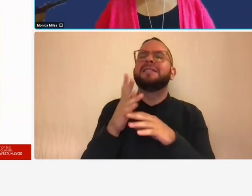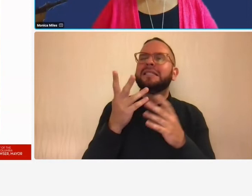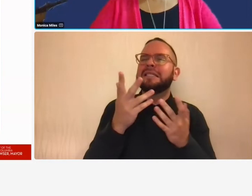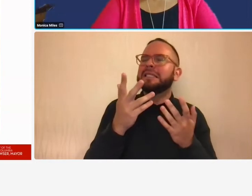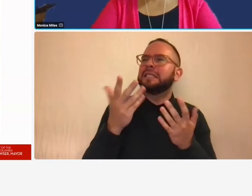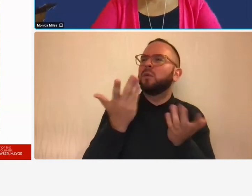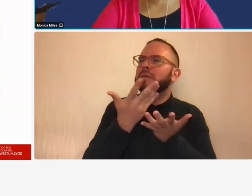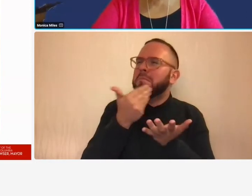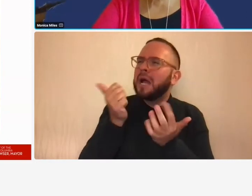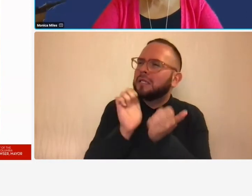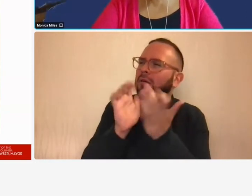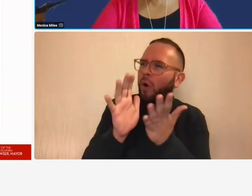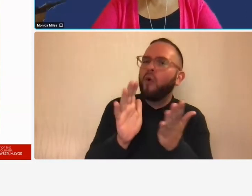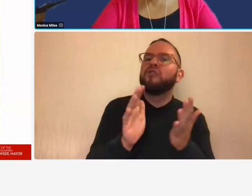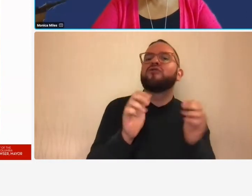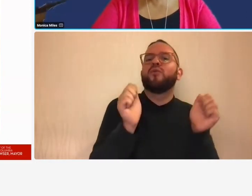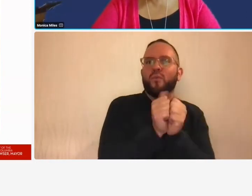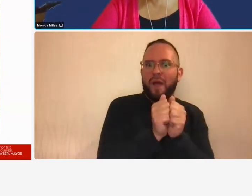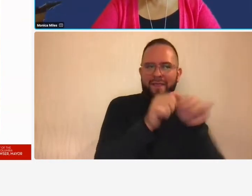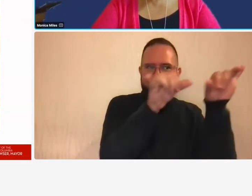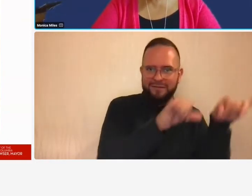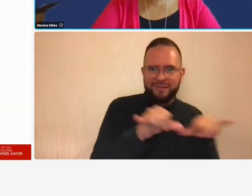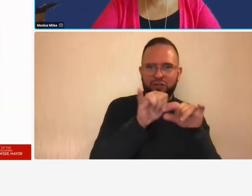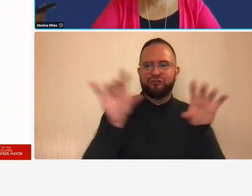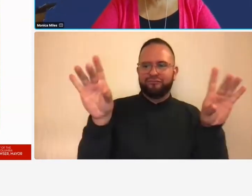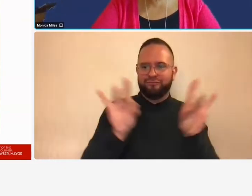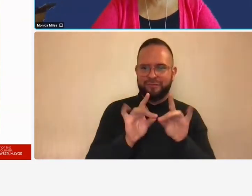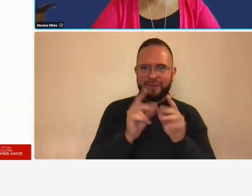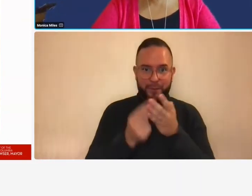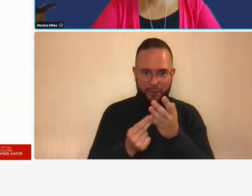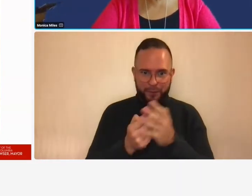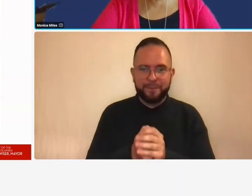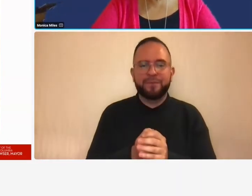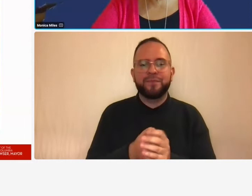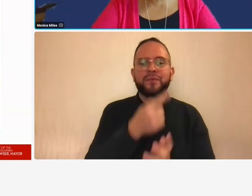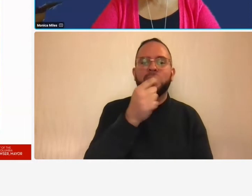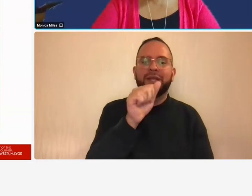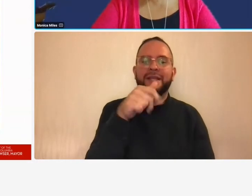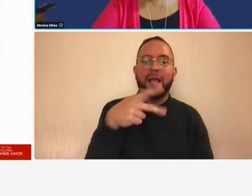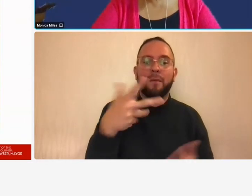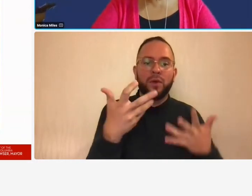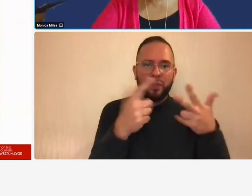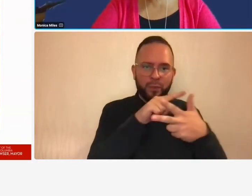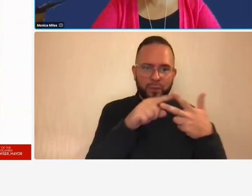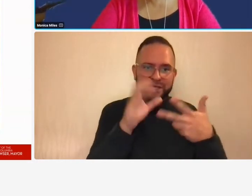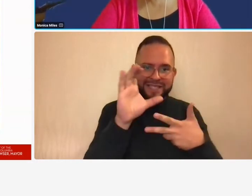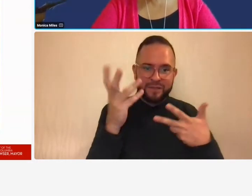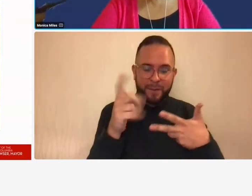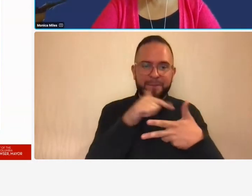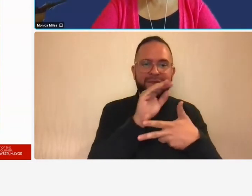so gaap aims to improve the clarity consistency and comparability of the communication of